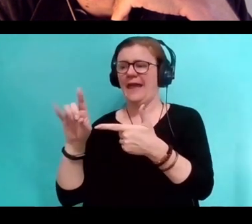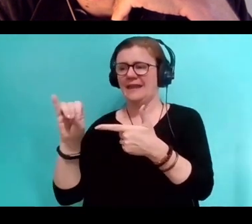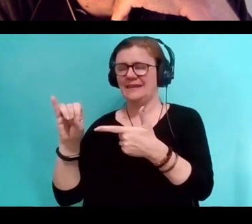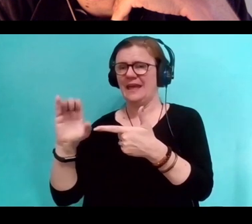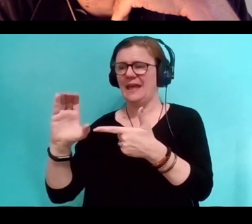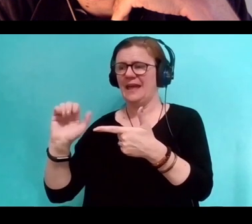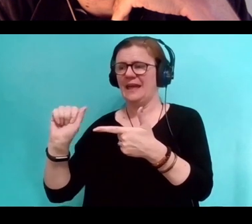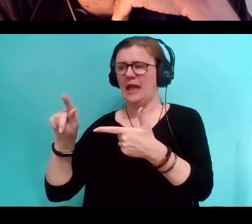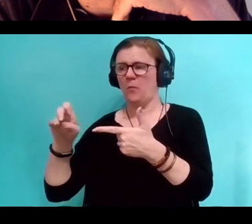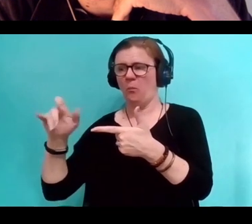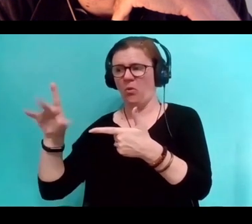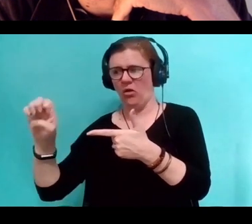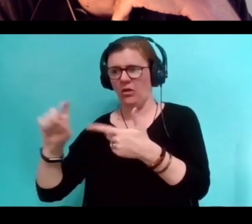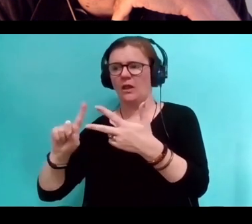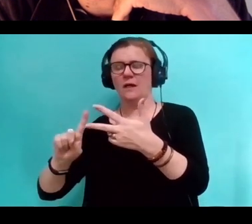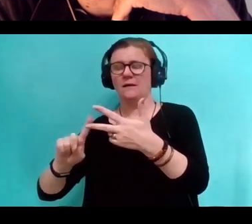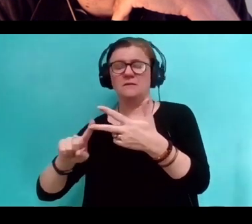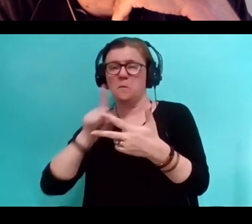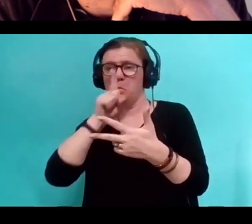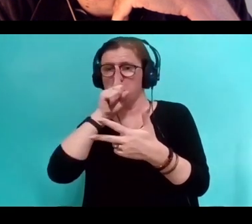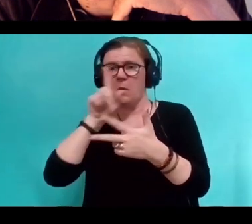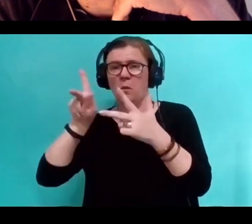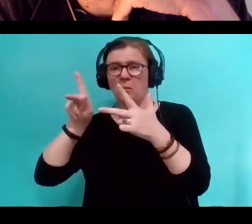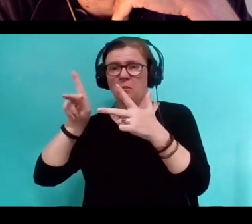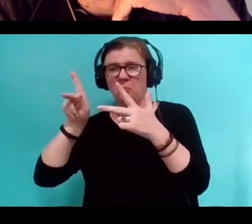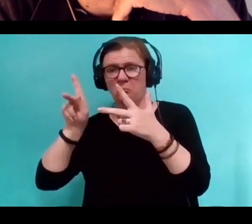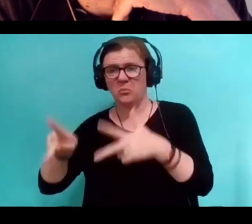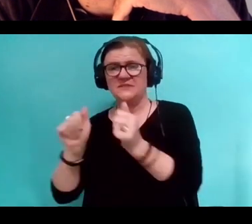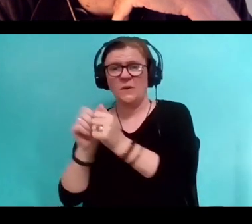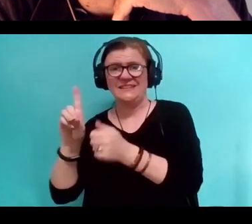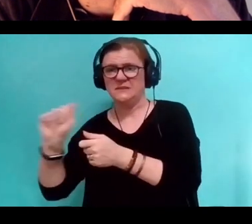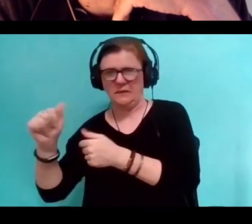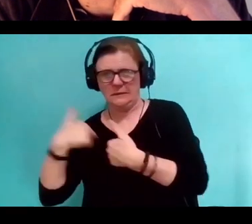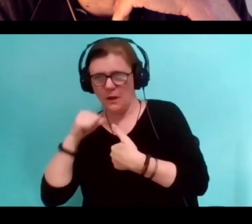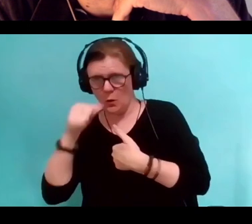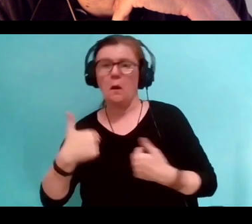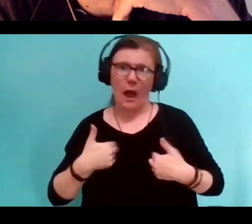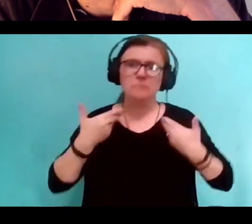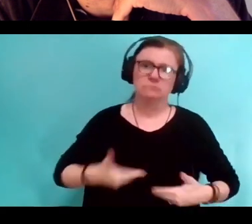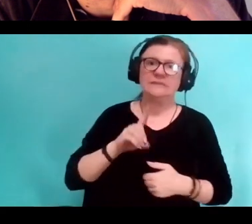but that's based on my experience and beliefs. So the first thing is any disability